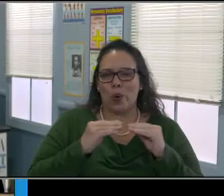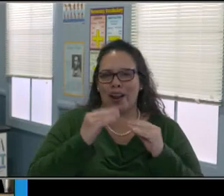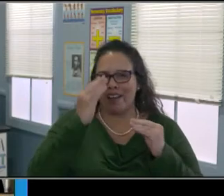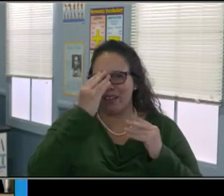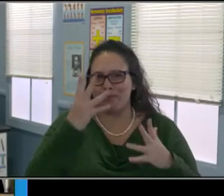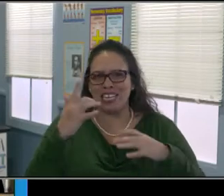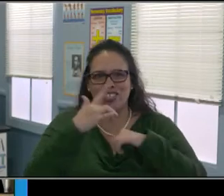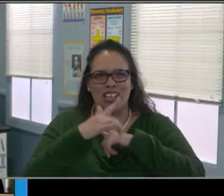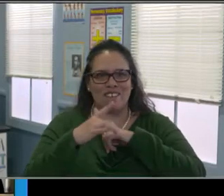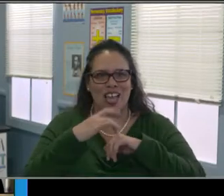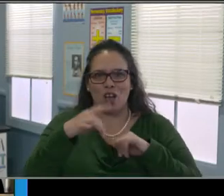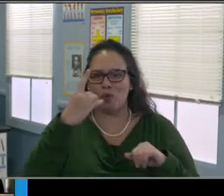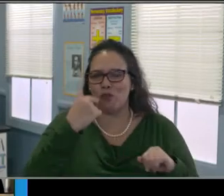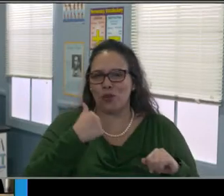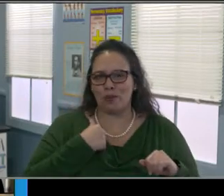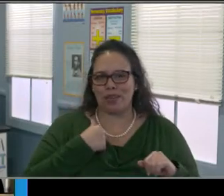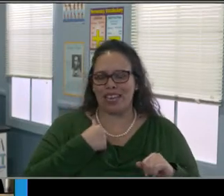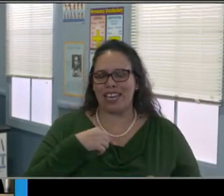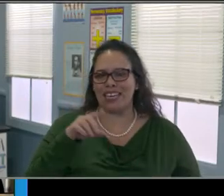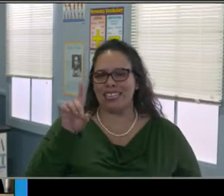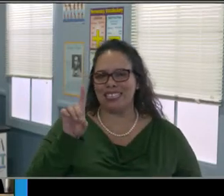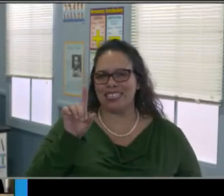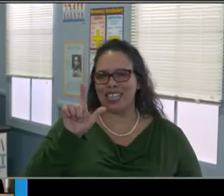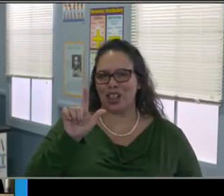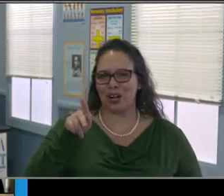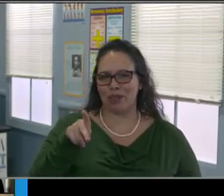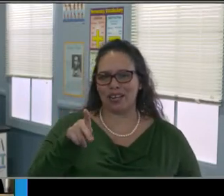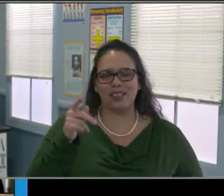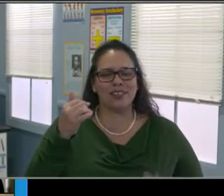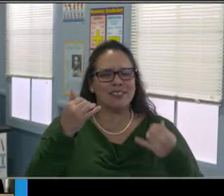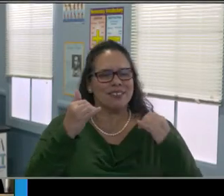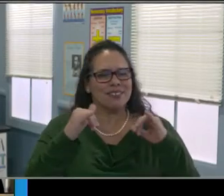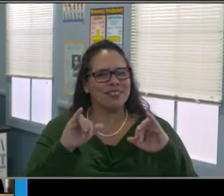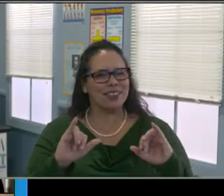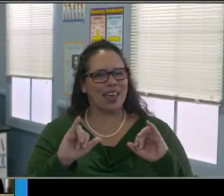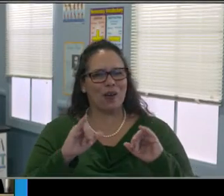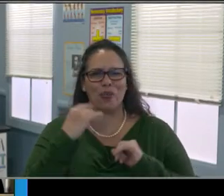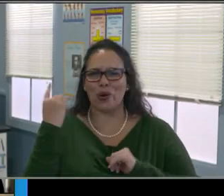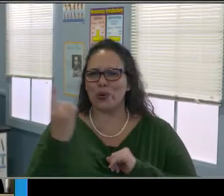Hello, everybody. My speech is not gonna be as long as I thought